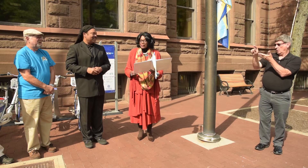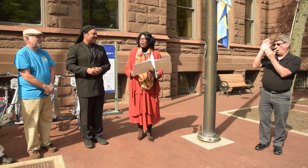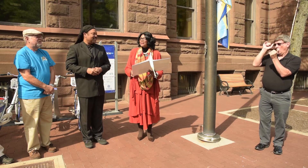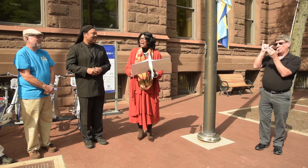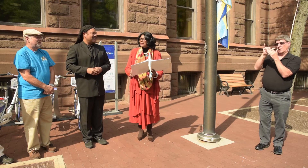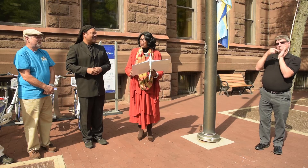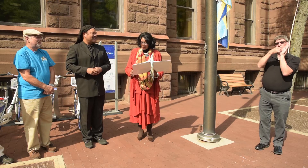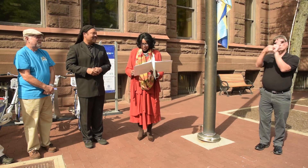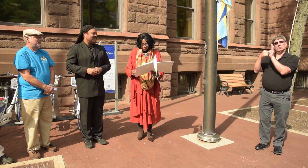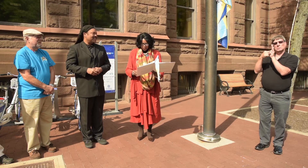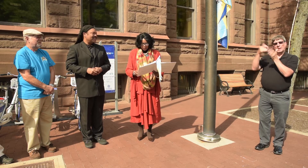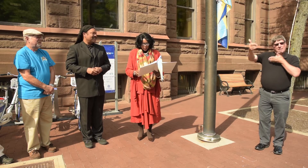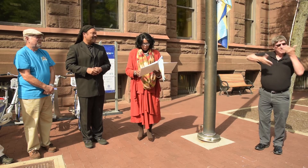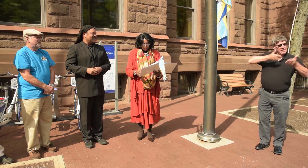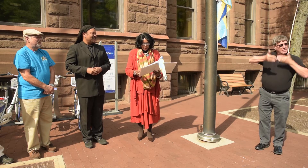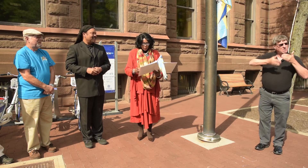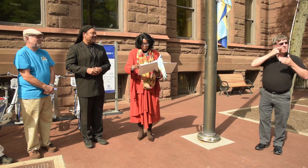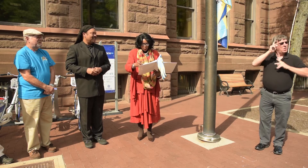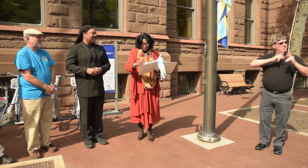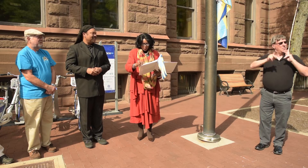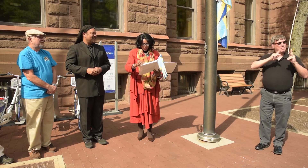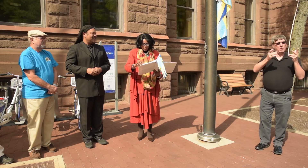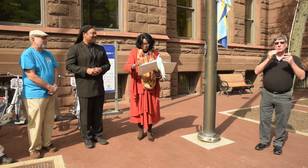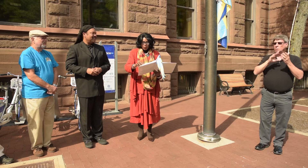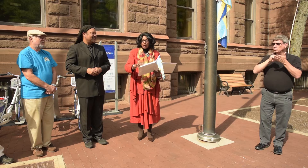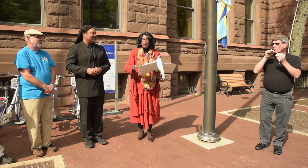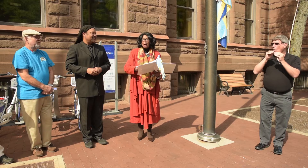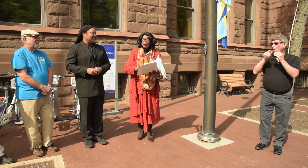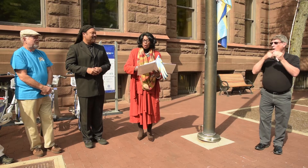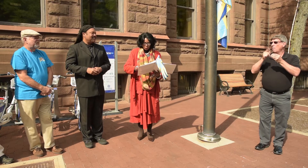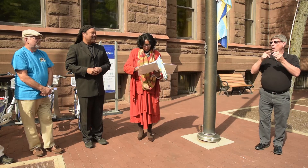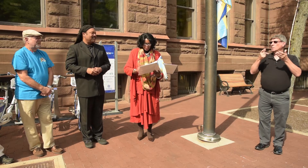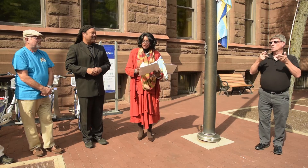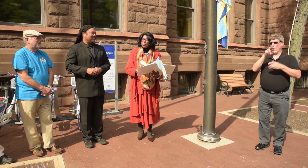serves as an invitation for people who want to learn more about Rochester's